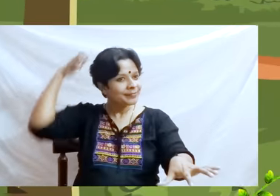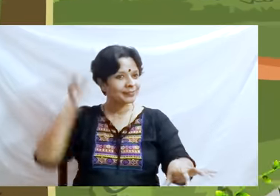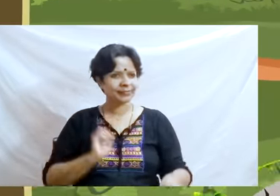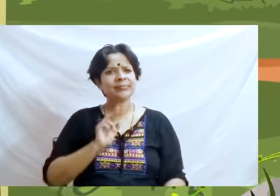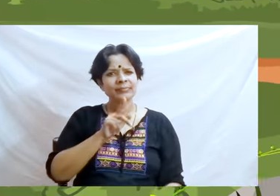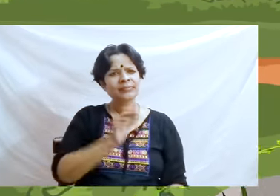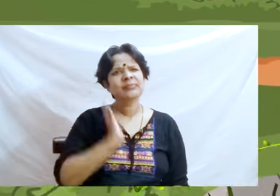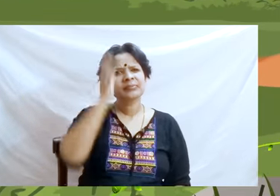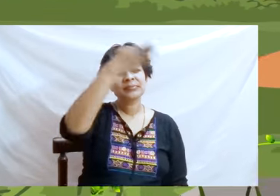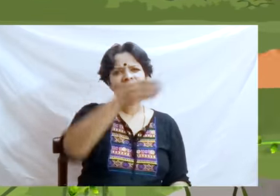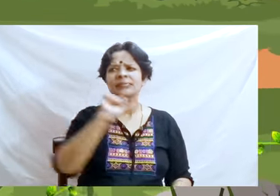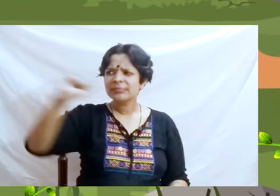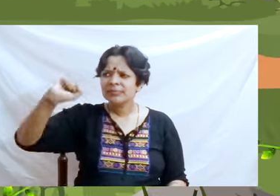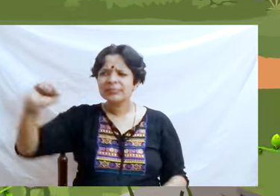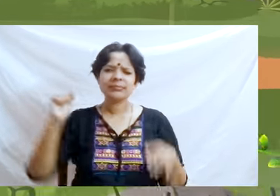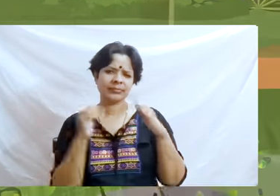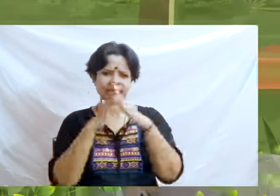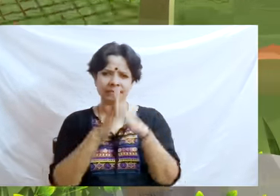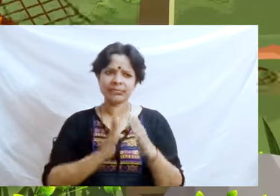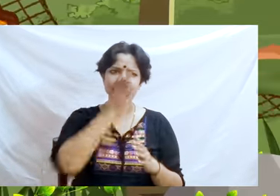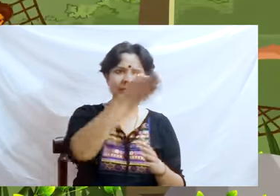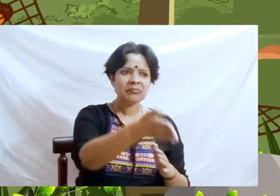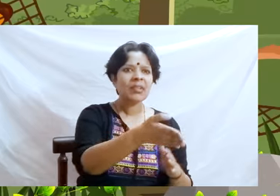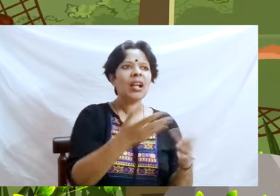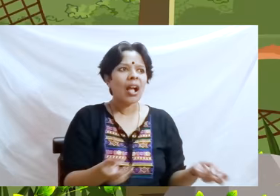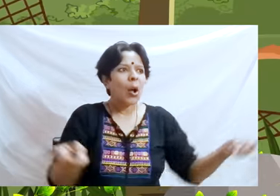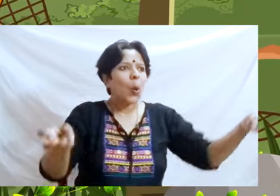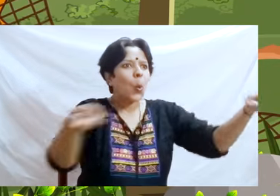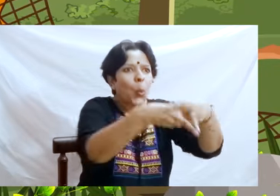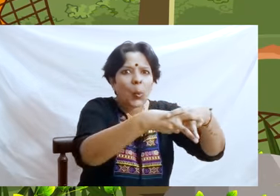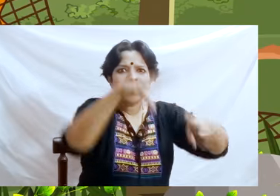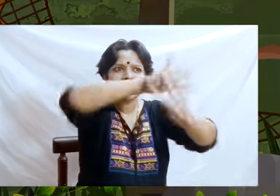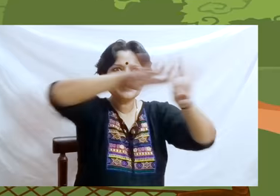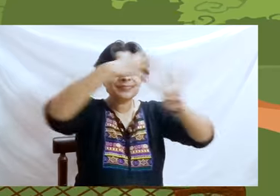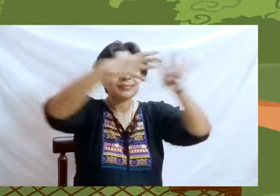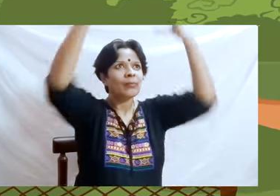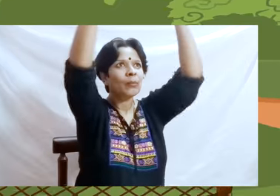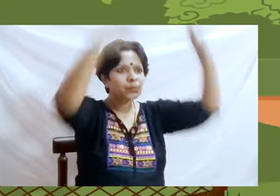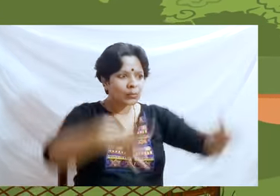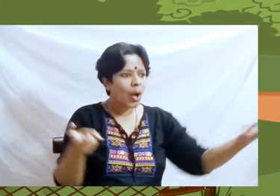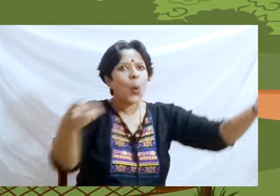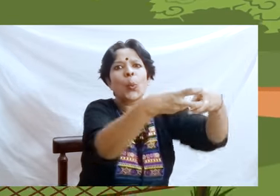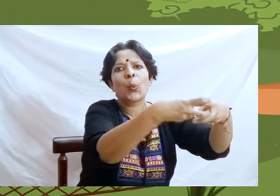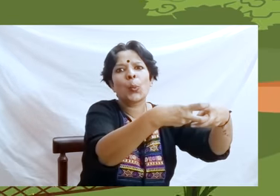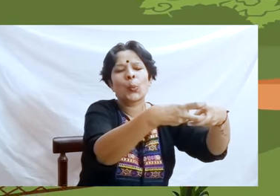When the lion came home that night, he stepped into the hunters trap! He tried everything to get out of the trap,